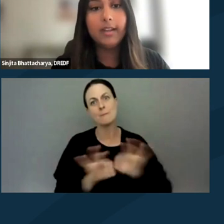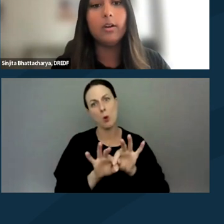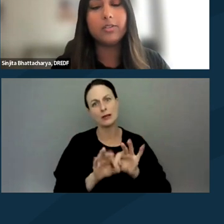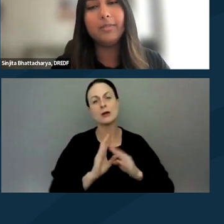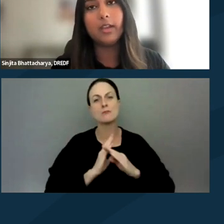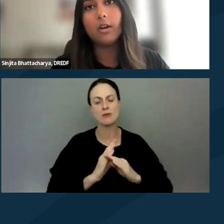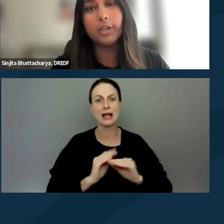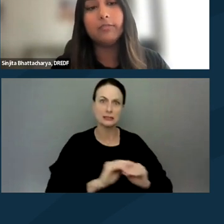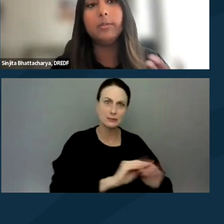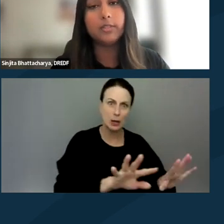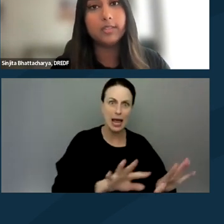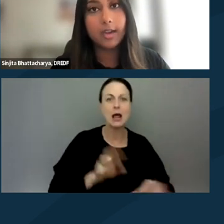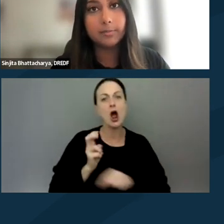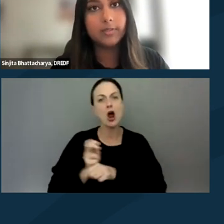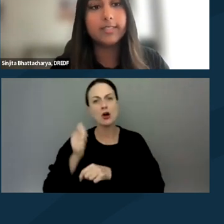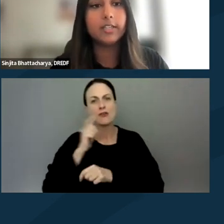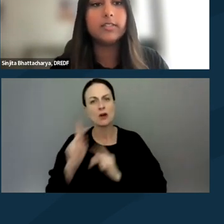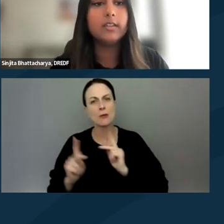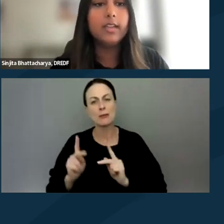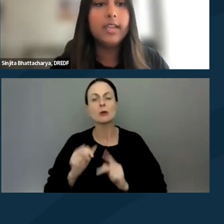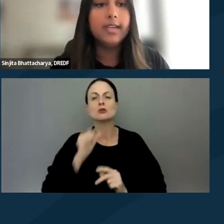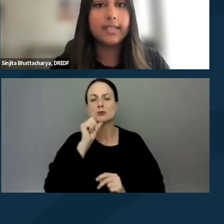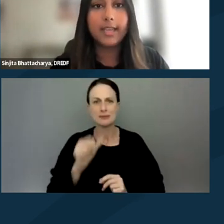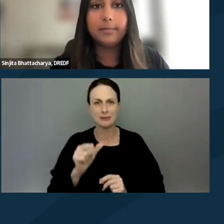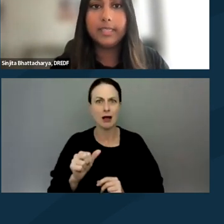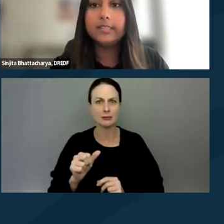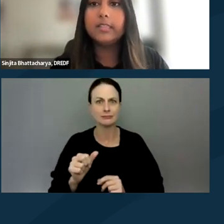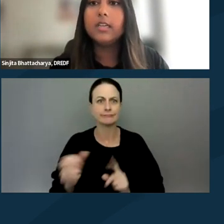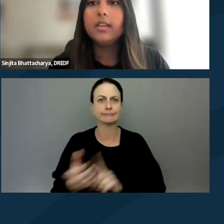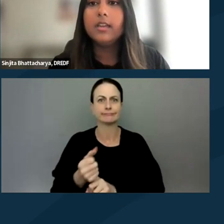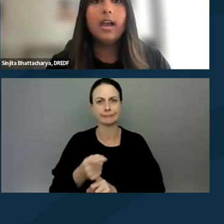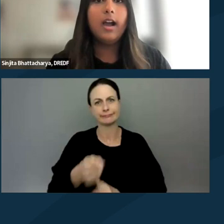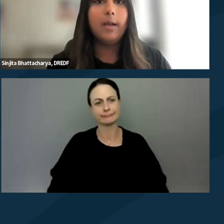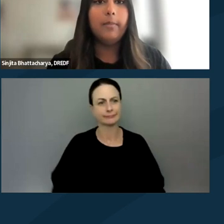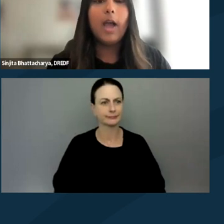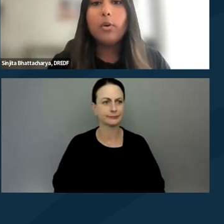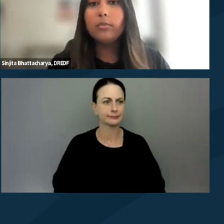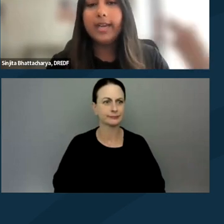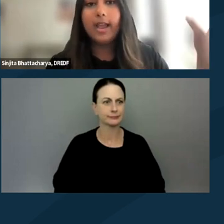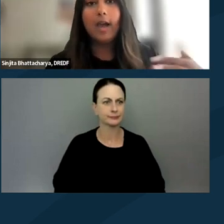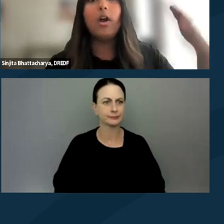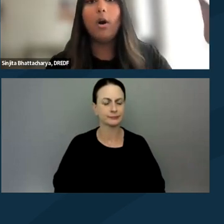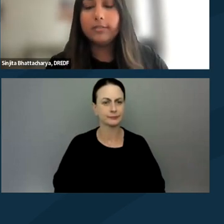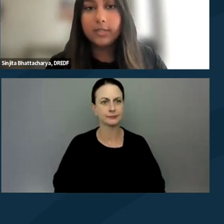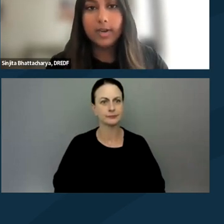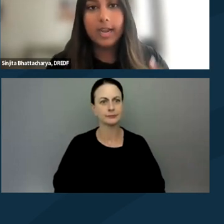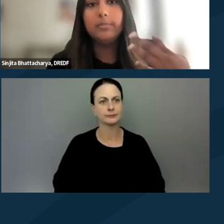and also to make it harder for people to doxx protestors. Next slide, please. I won't read out all of these right now.